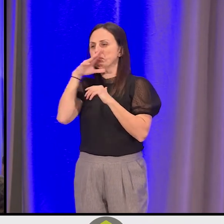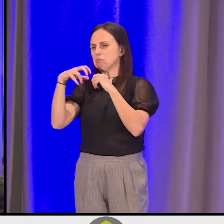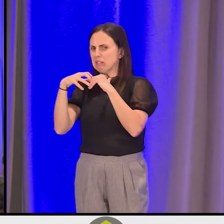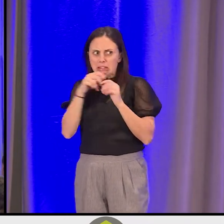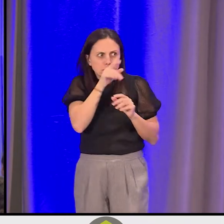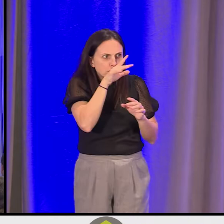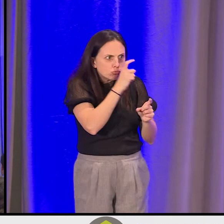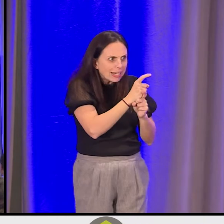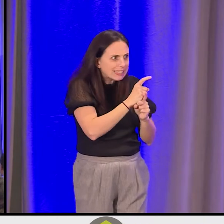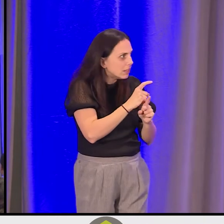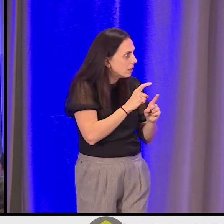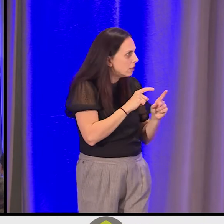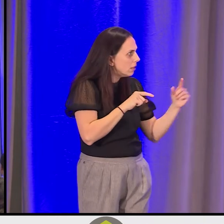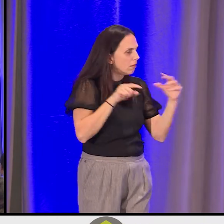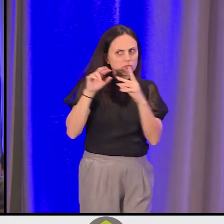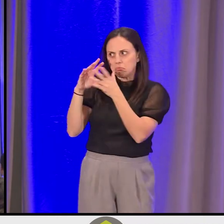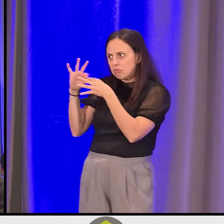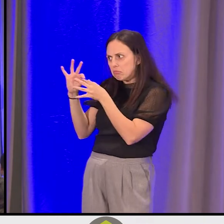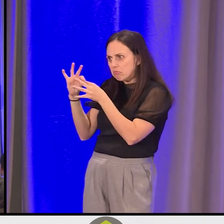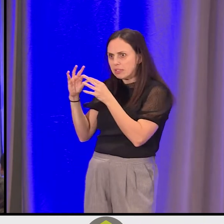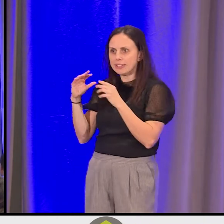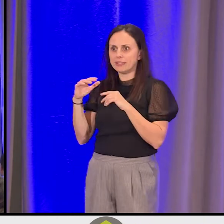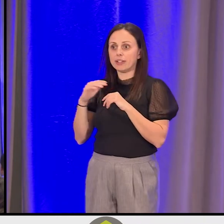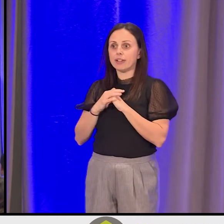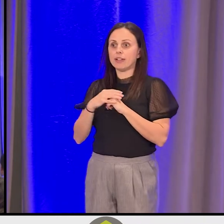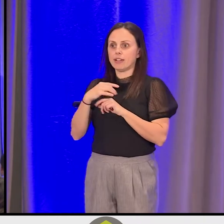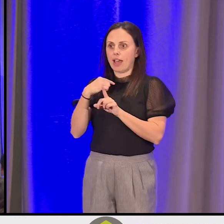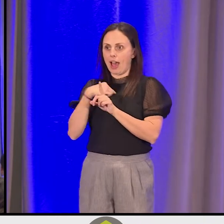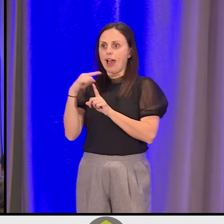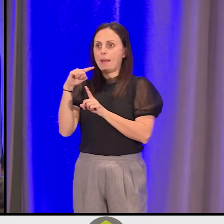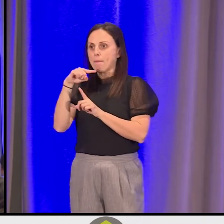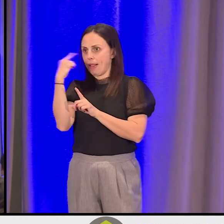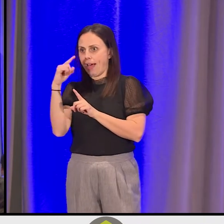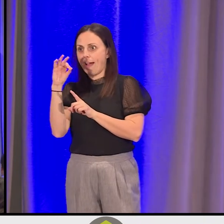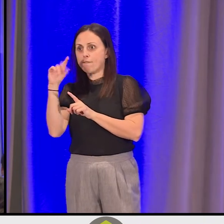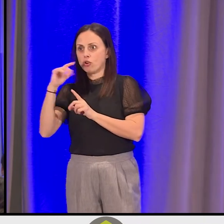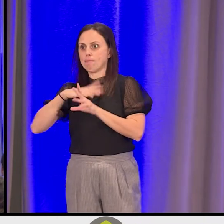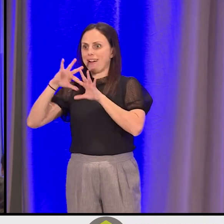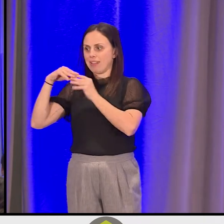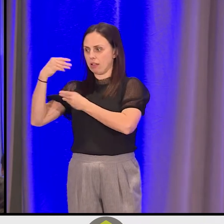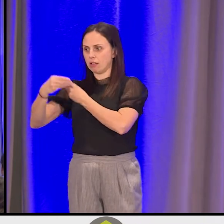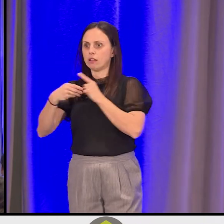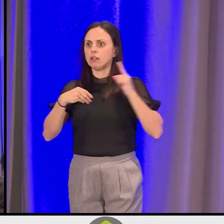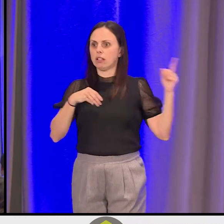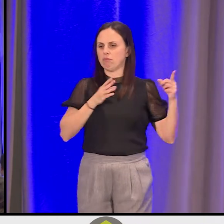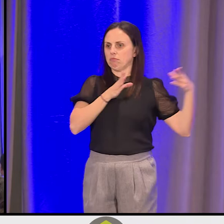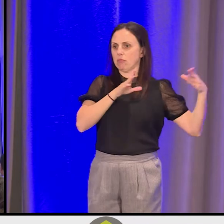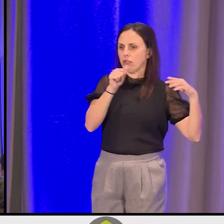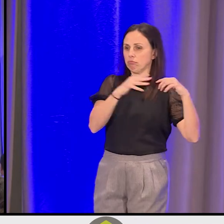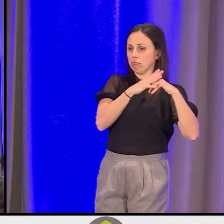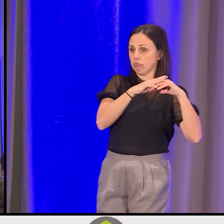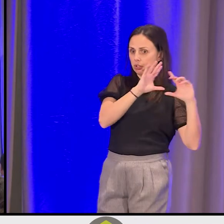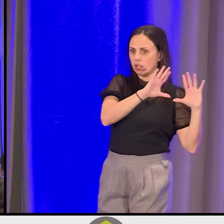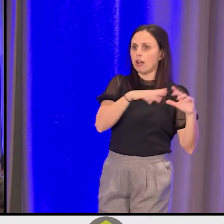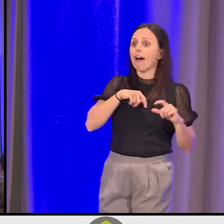[Indigenous language] I'm Blackfoot. That's my ancestry. Shawn's Ahousaht so I've learned -- I speak Ahousaht,